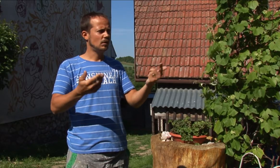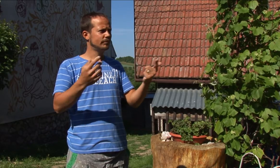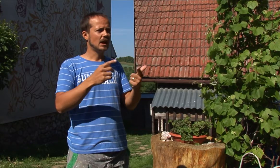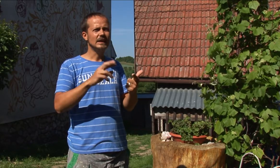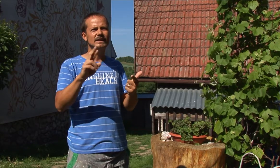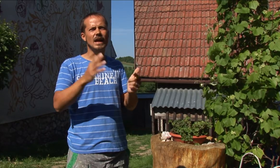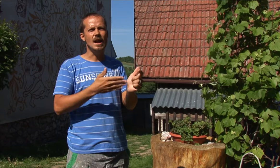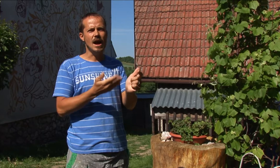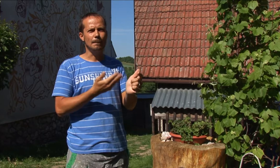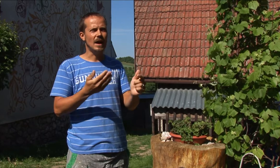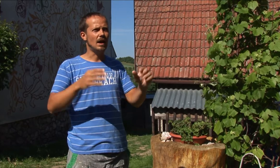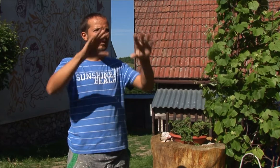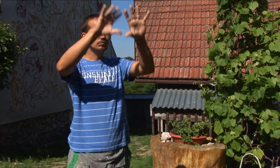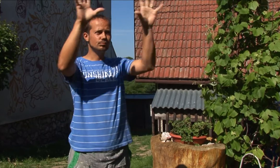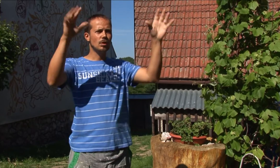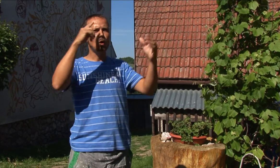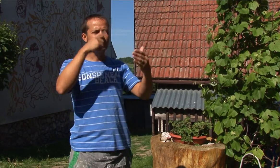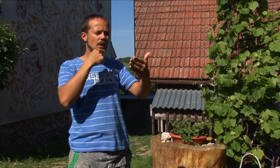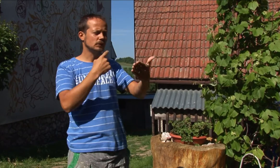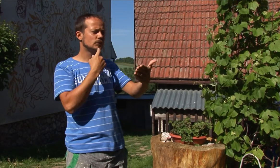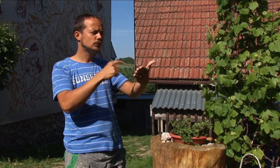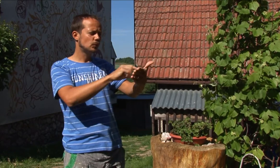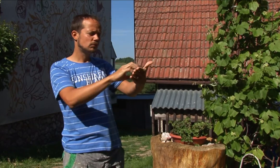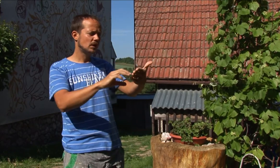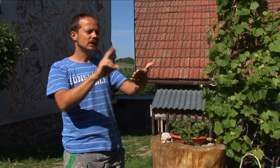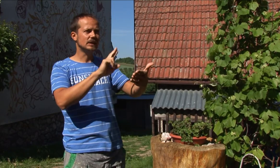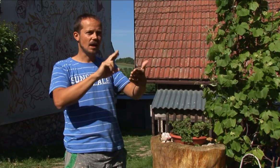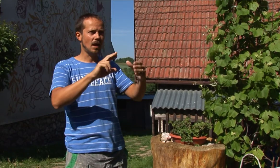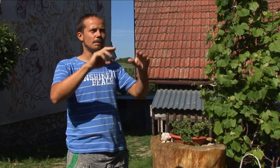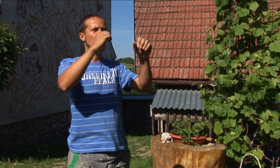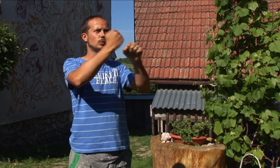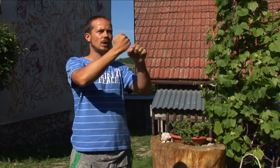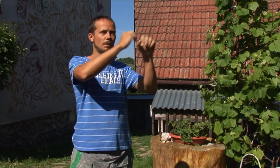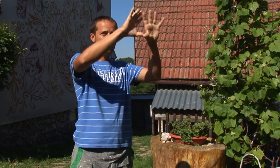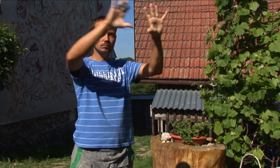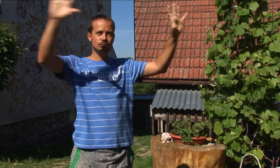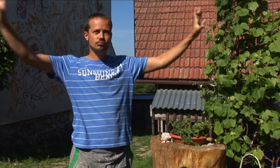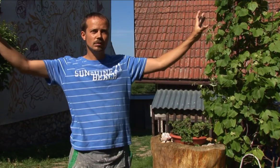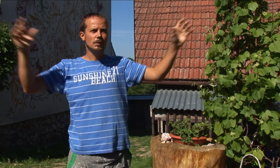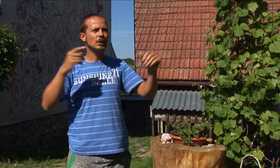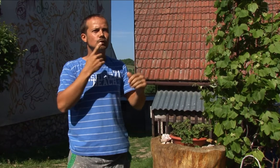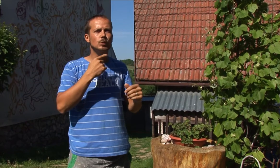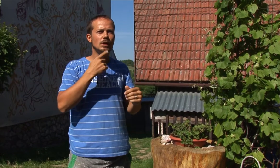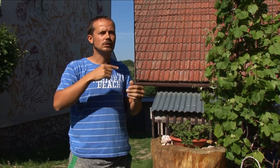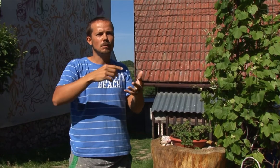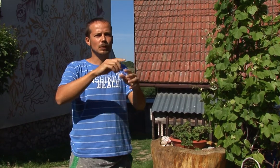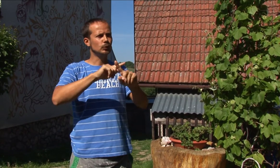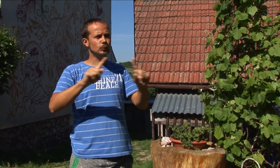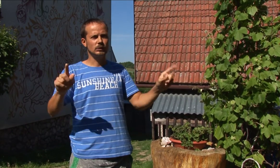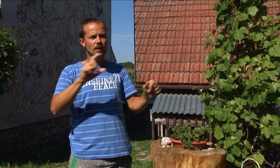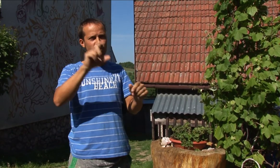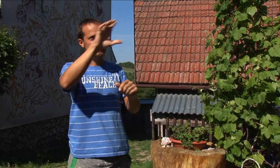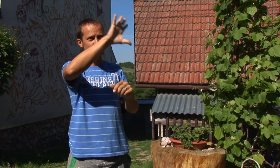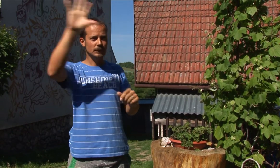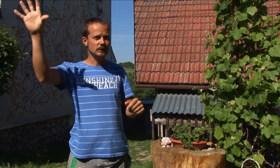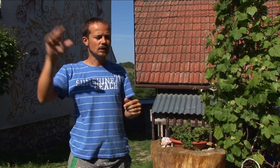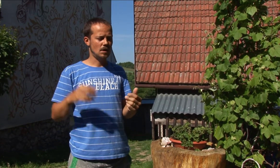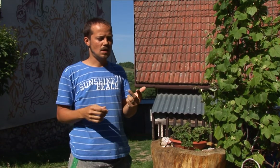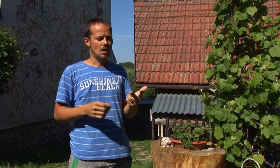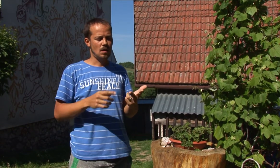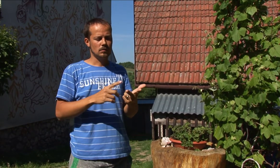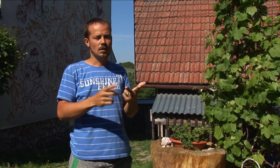advertisements, sometimes themes that the customer likes.